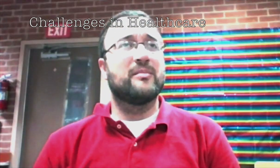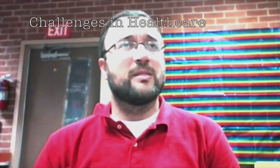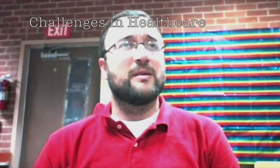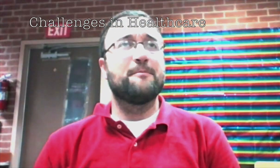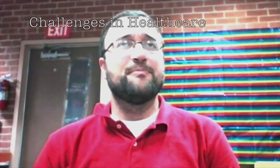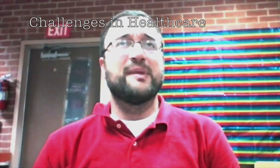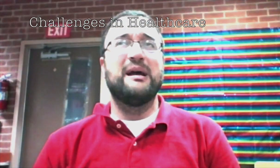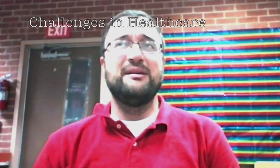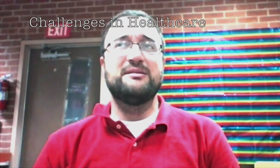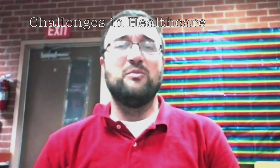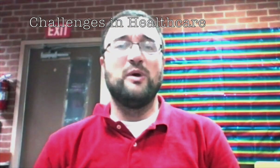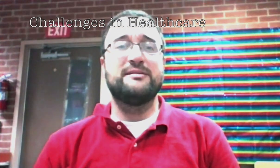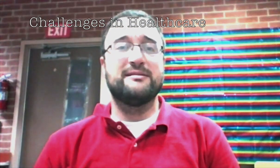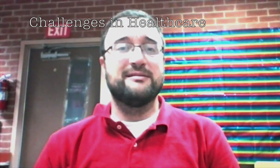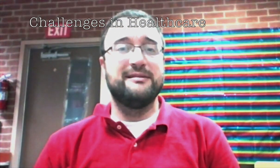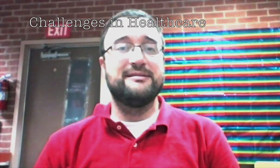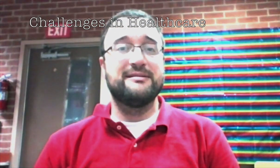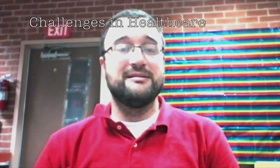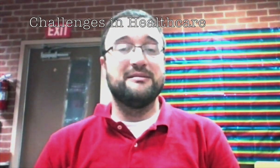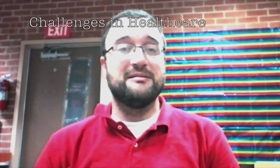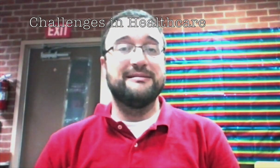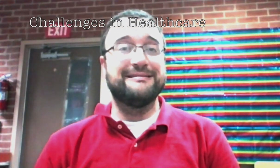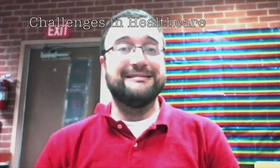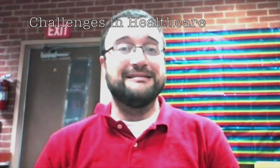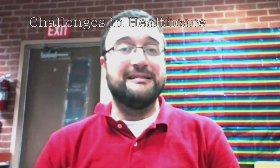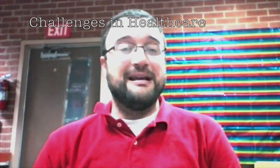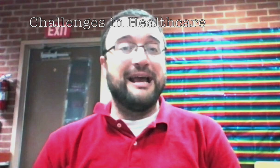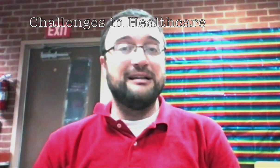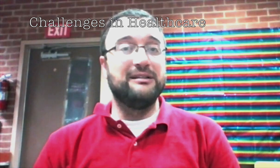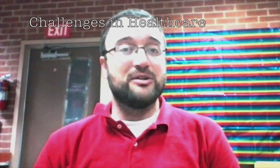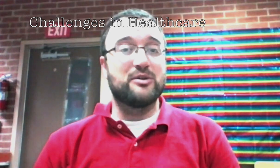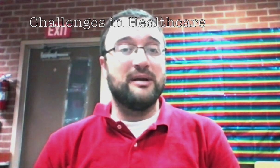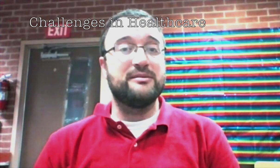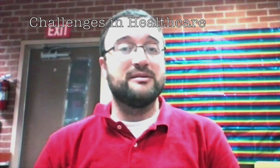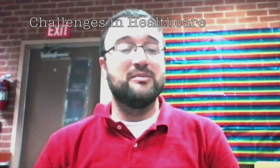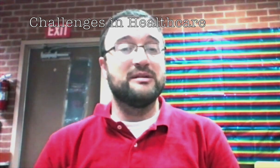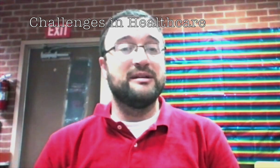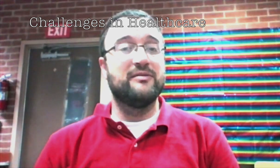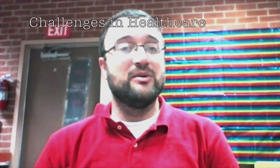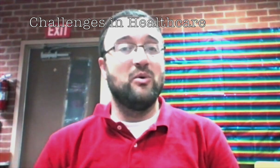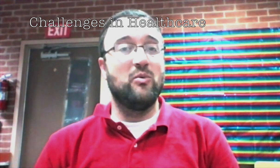Um, I think in some ways is handling large crowds because I never know where I'm supposed